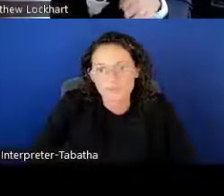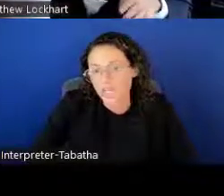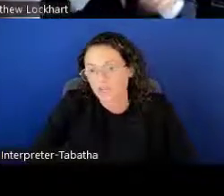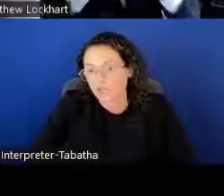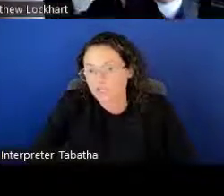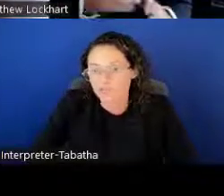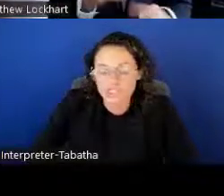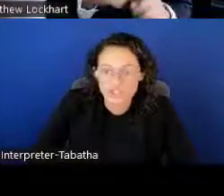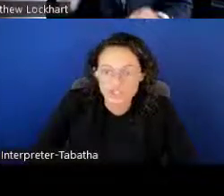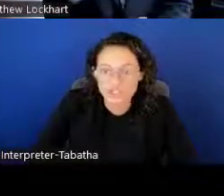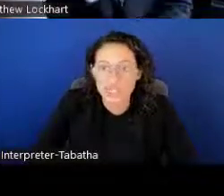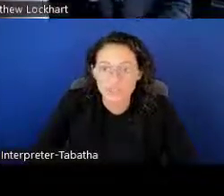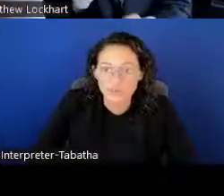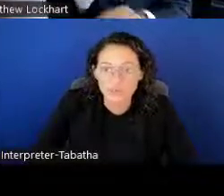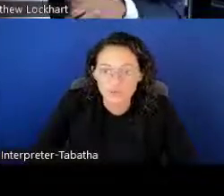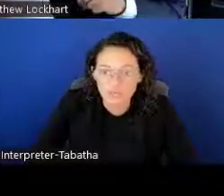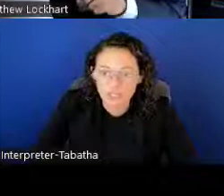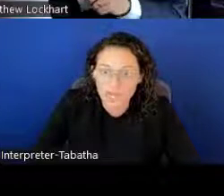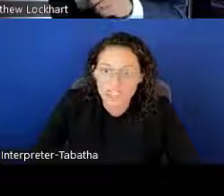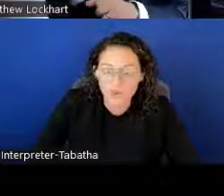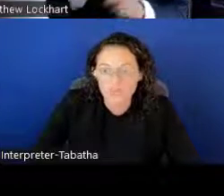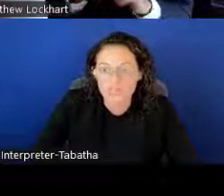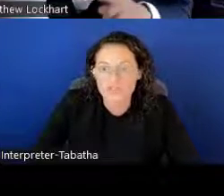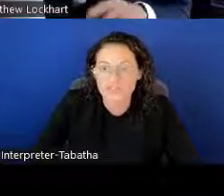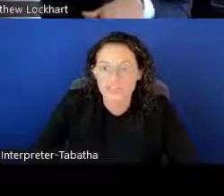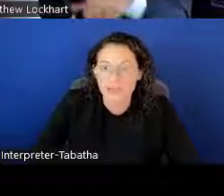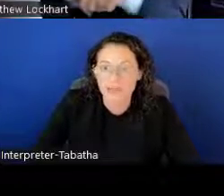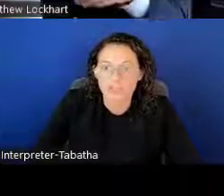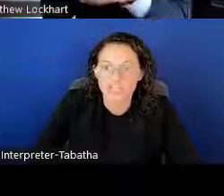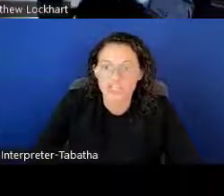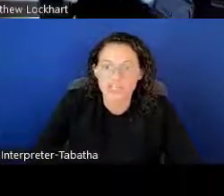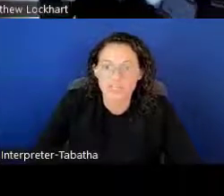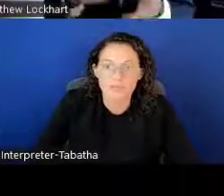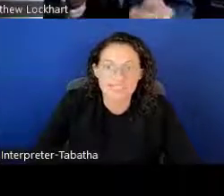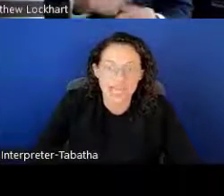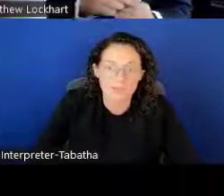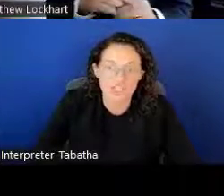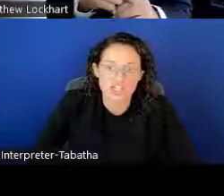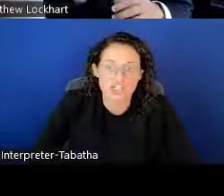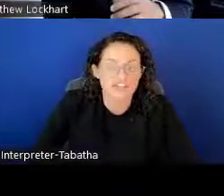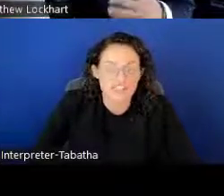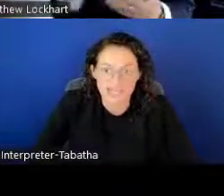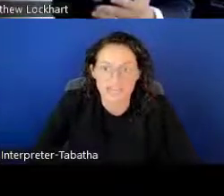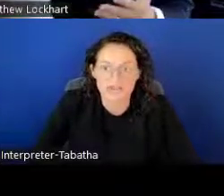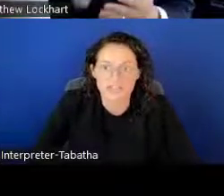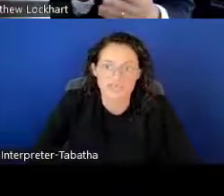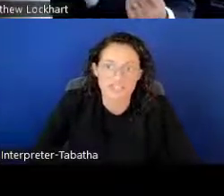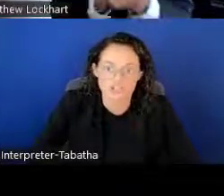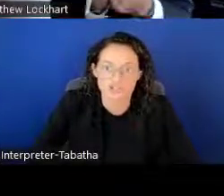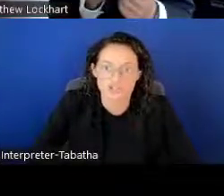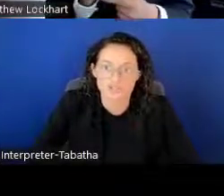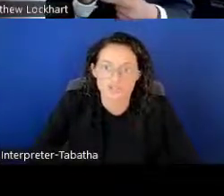and early research in their career as well as receiving applications from established investigators and researchers.